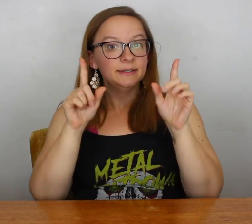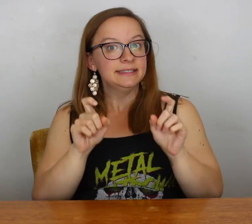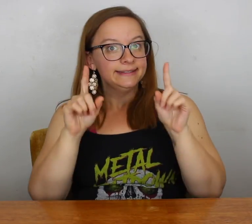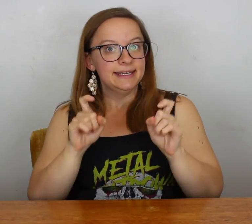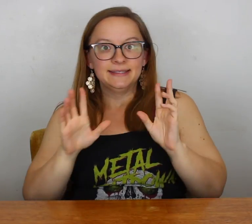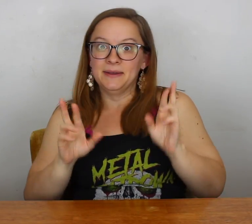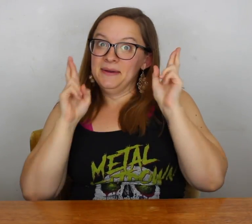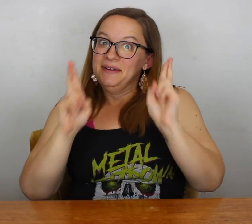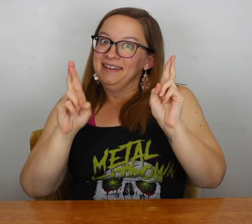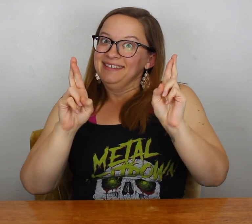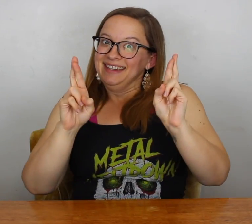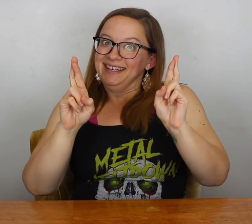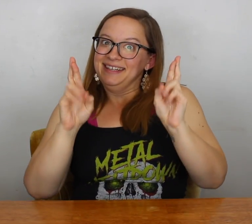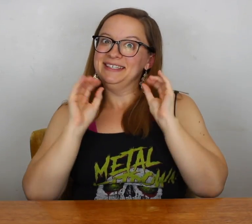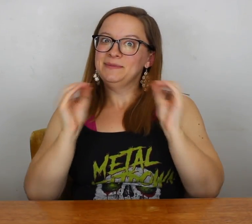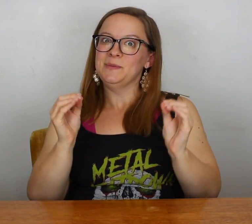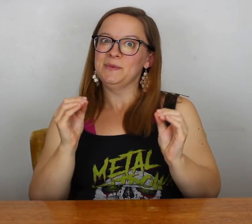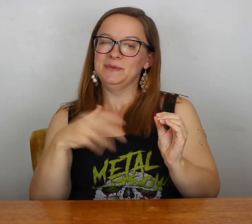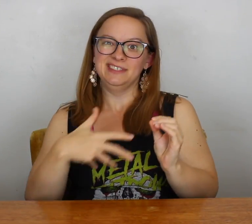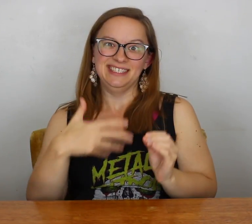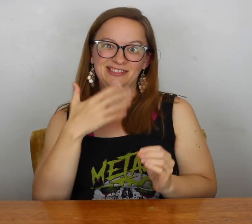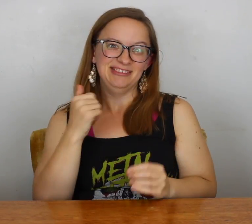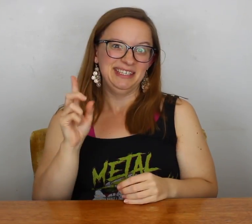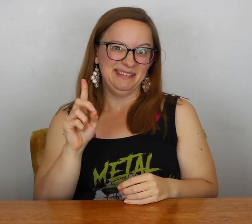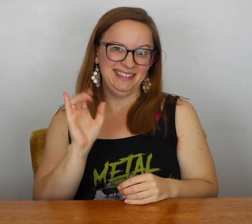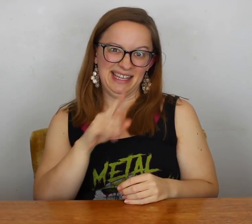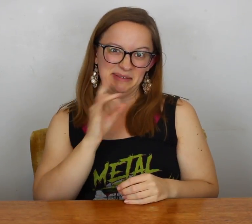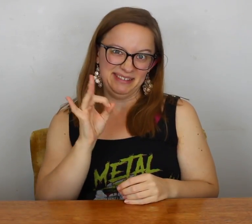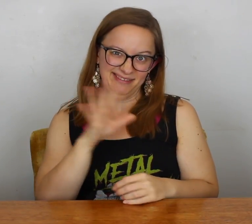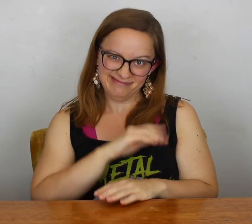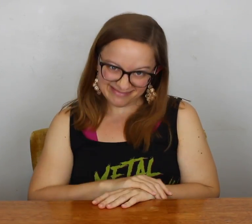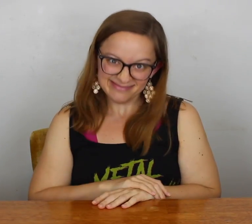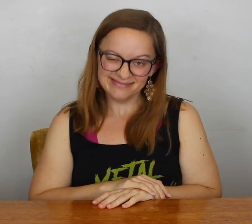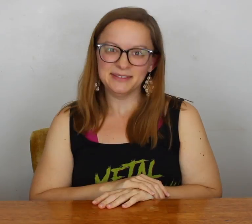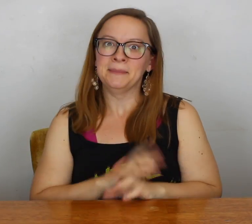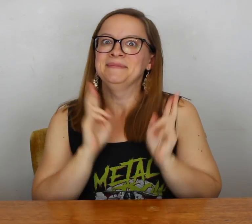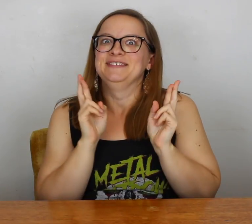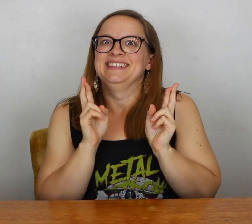It's for a 1 hour test, so hopefully no gestational diabetes cause that would be awful!